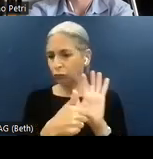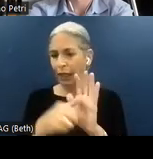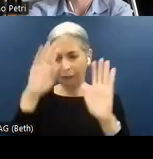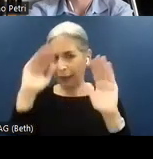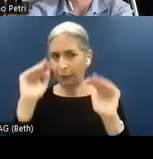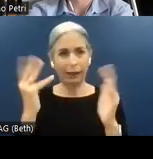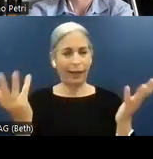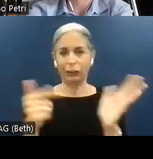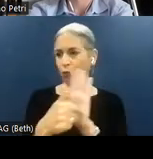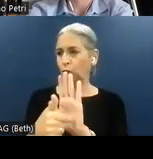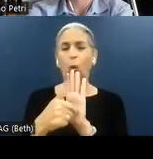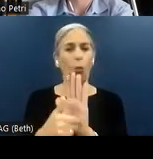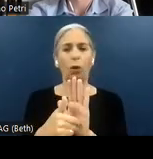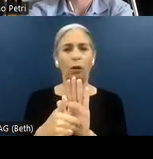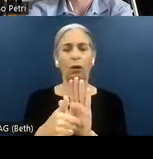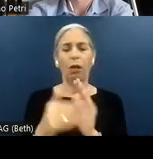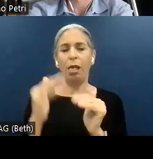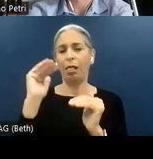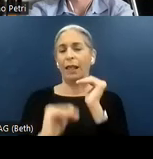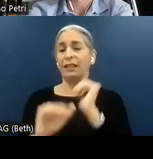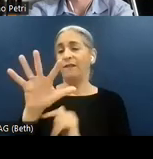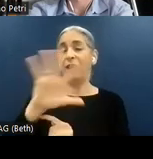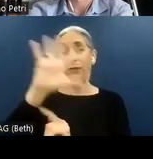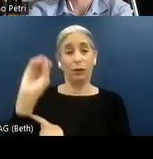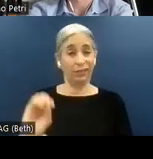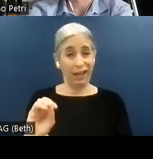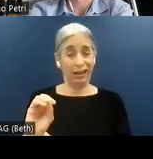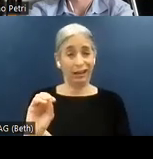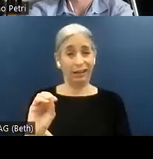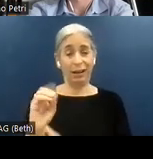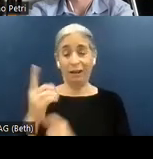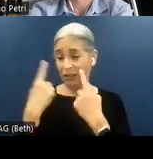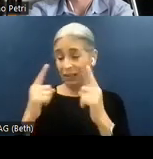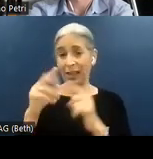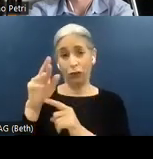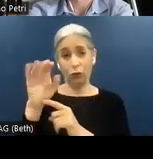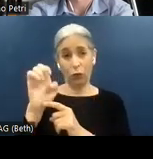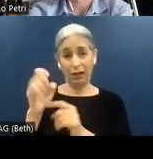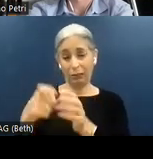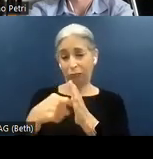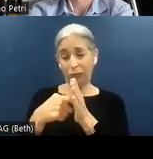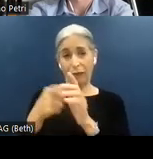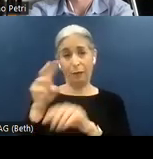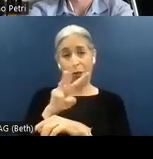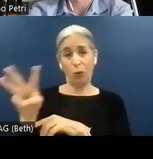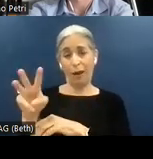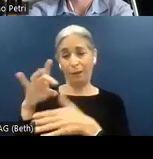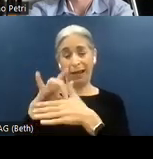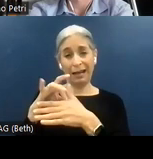less than 5% of the success criteria of the Web Content Accessibility Guidelines can be